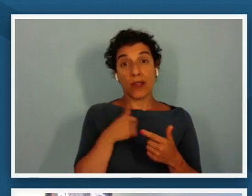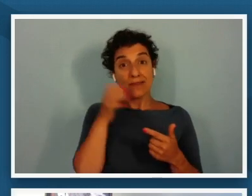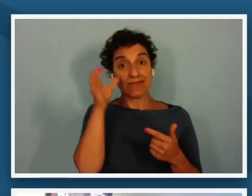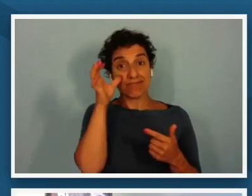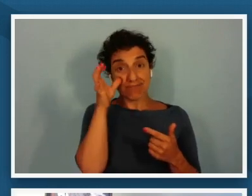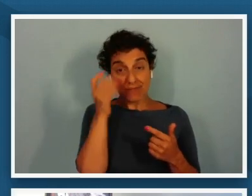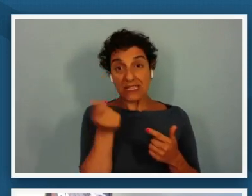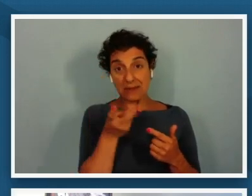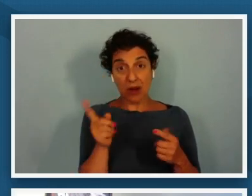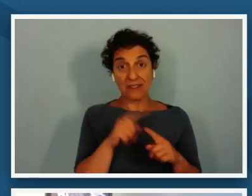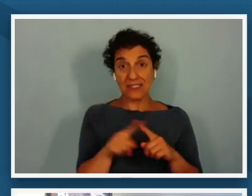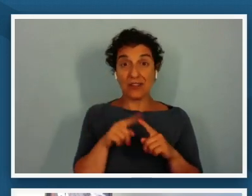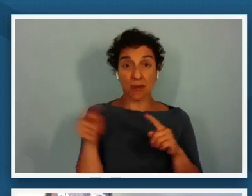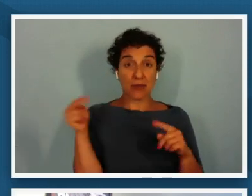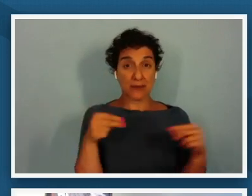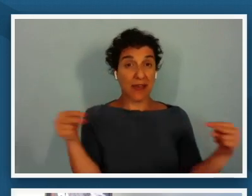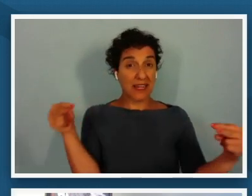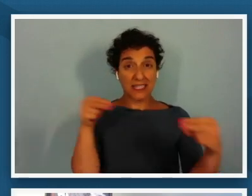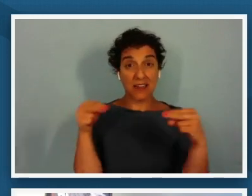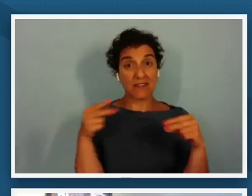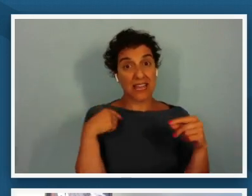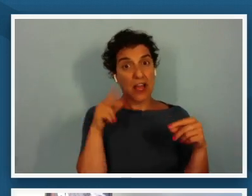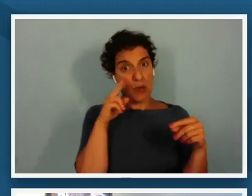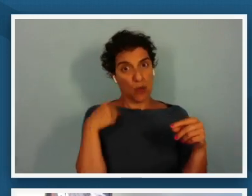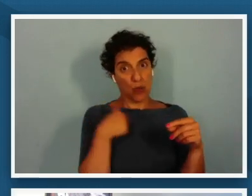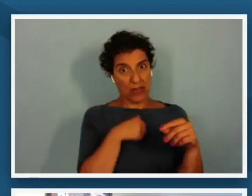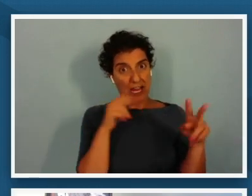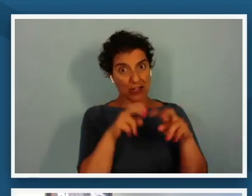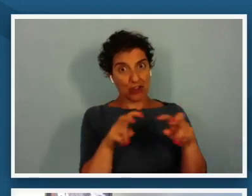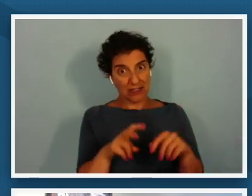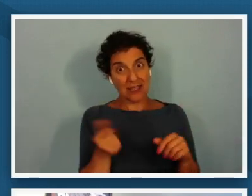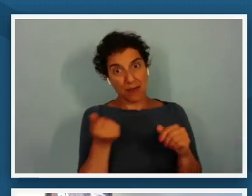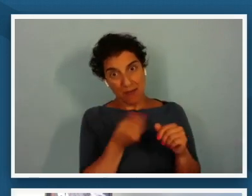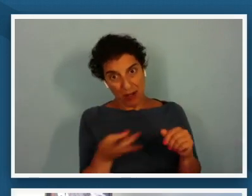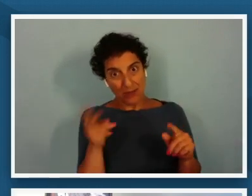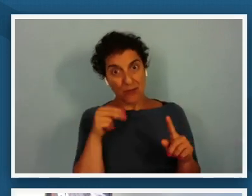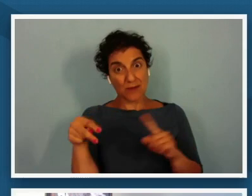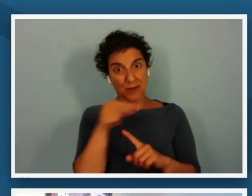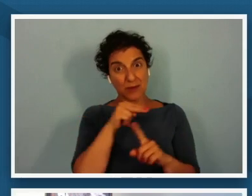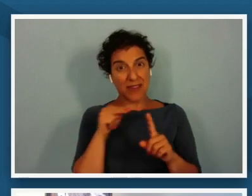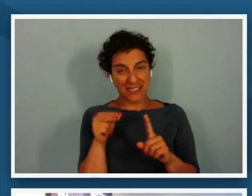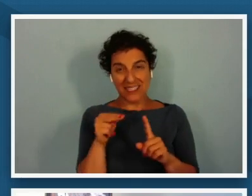looked at multiple perspectives